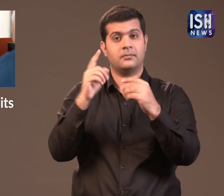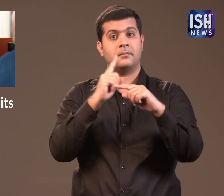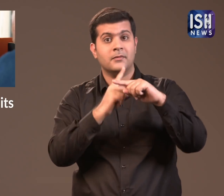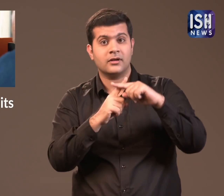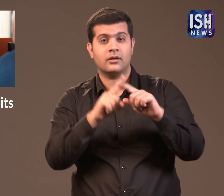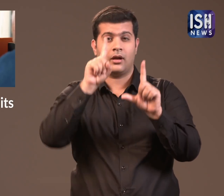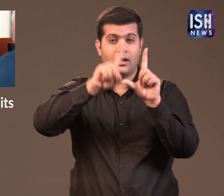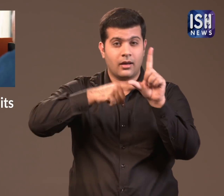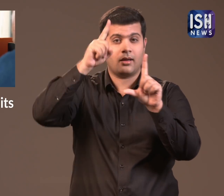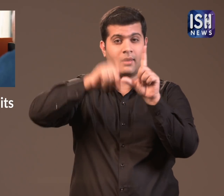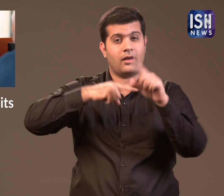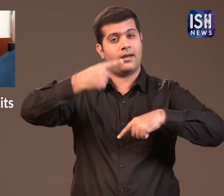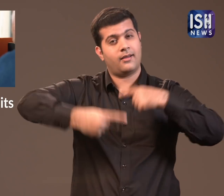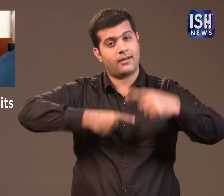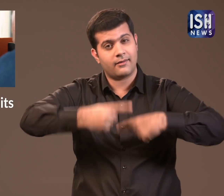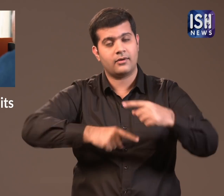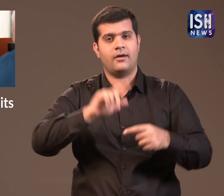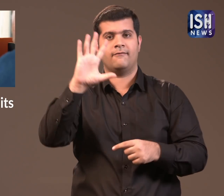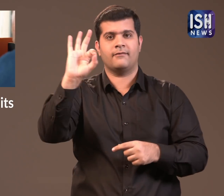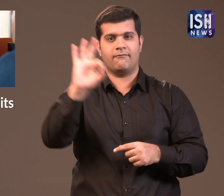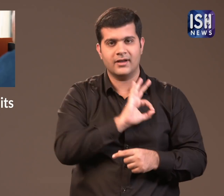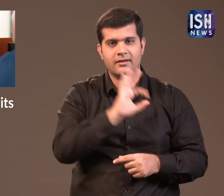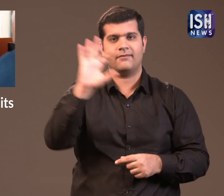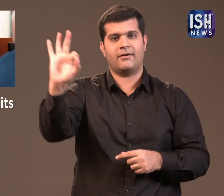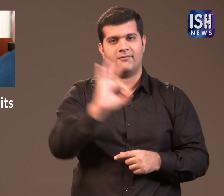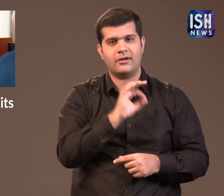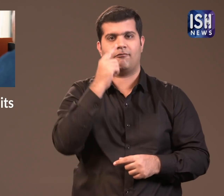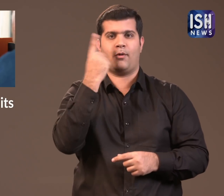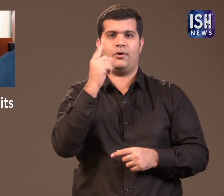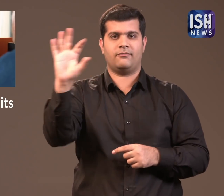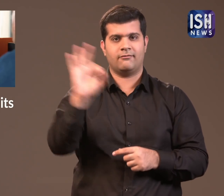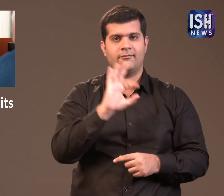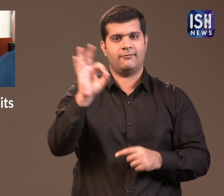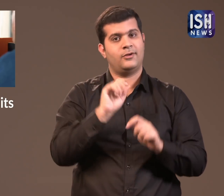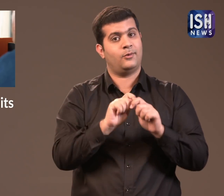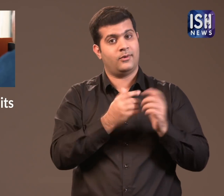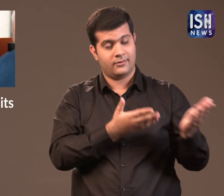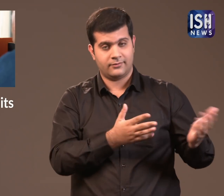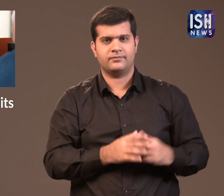Every year, they will recruit 50 women personnel.